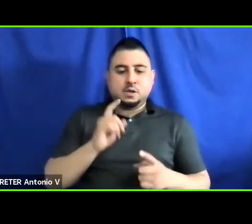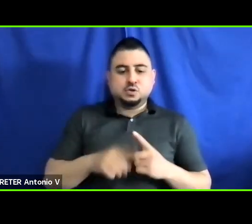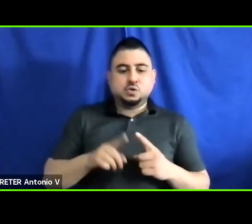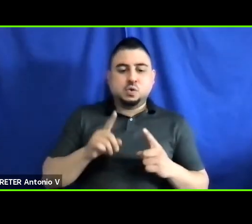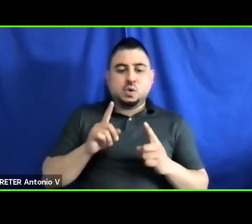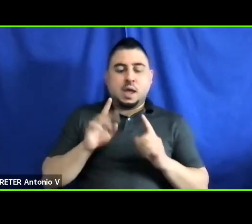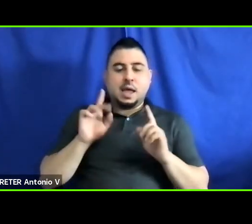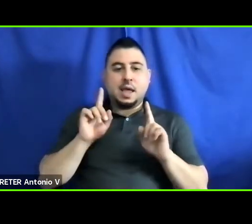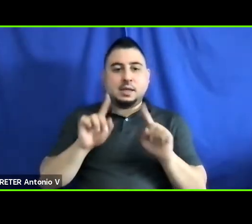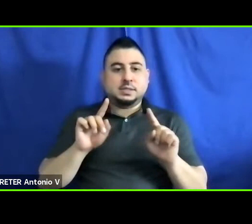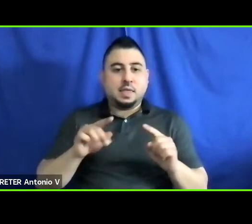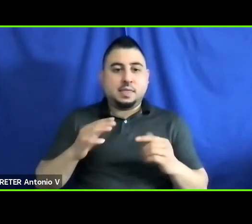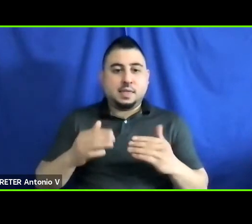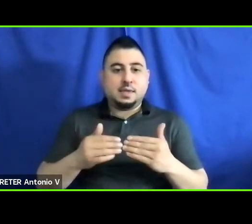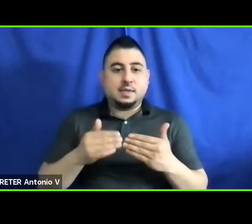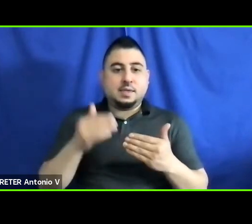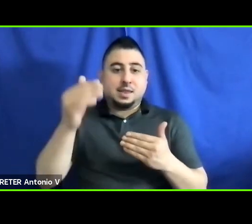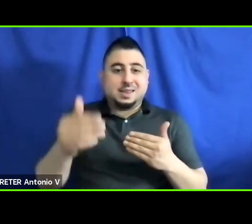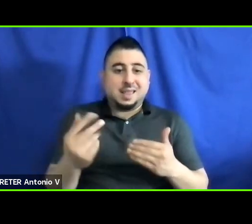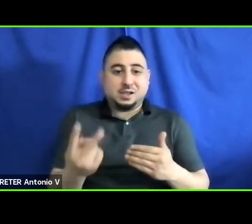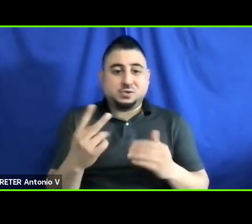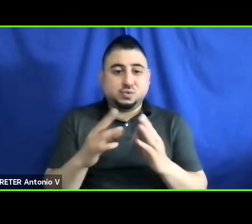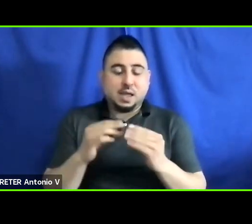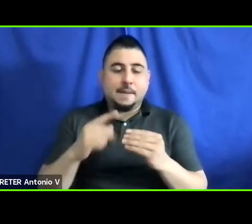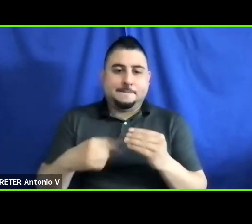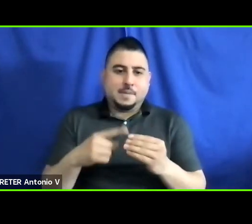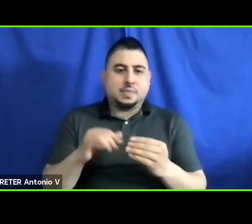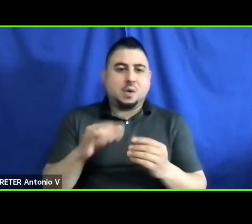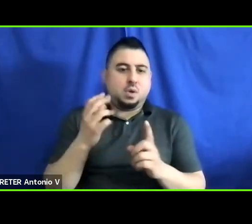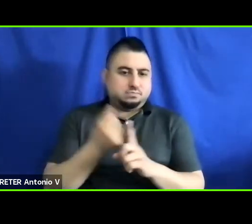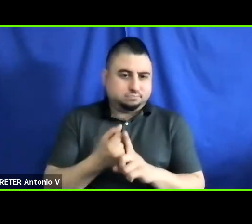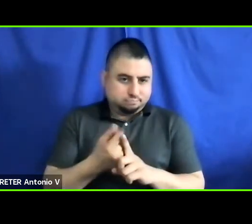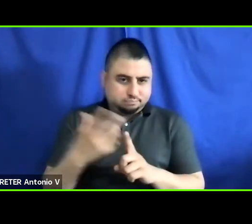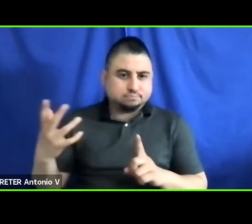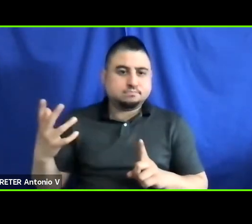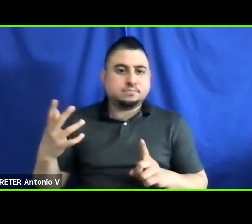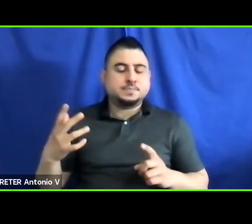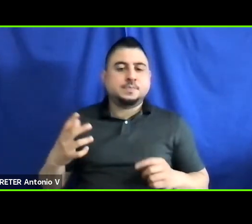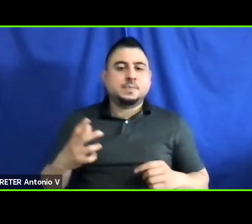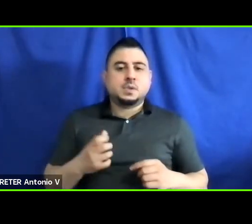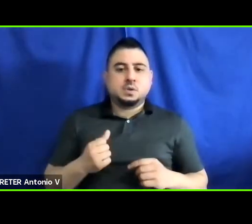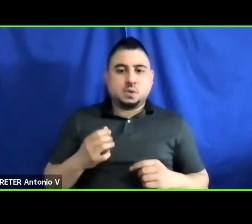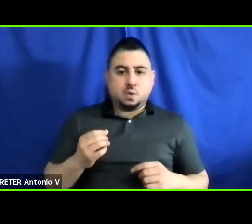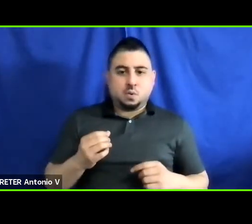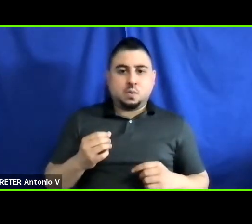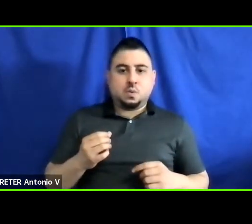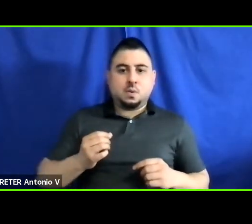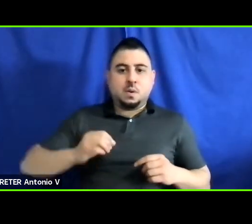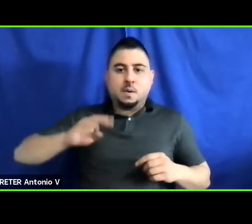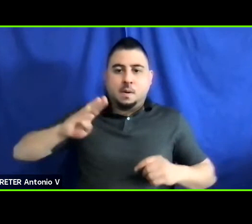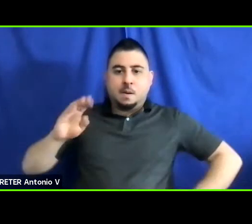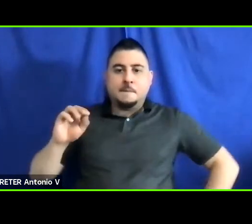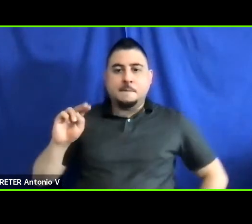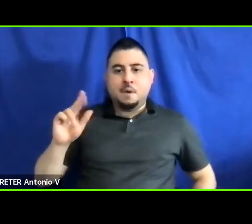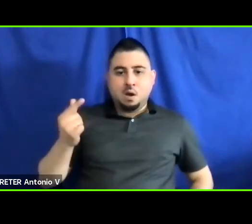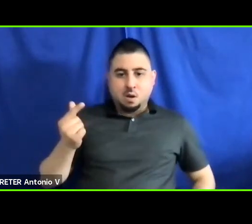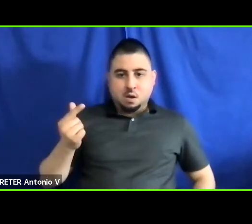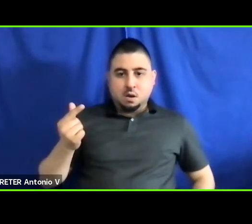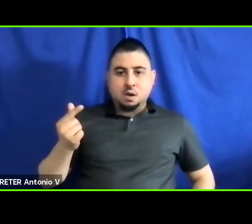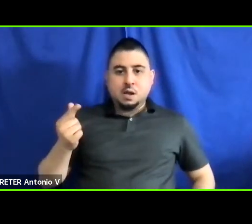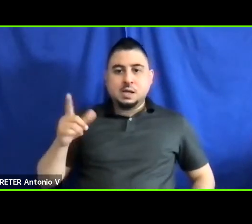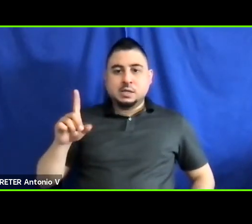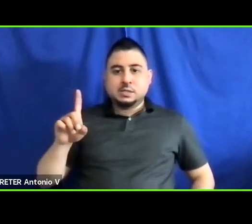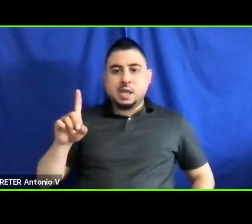sessions, because we will be talking a lot about that as well. So. Bong D., do you have